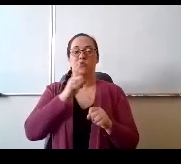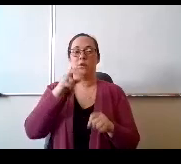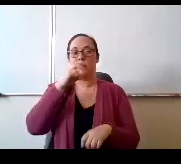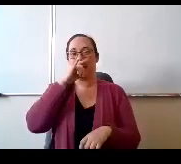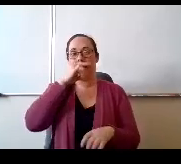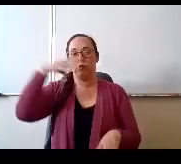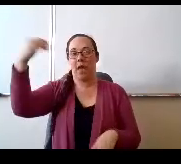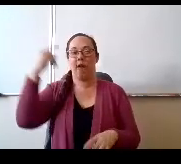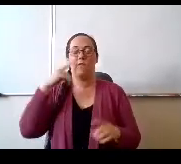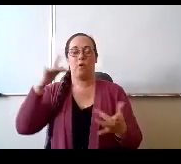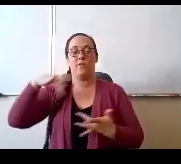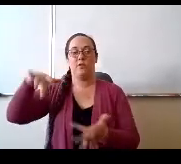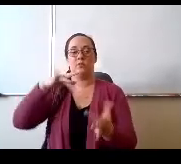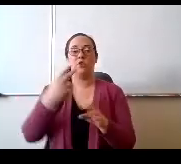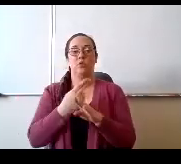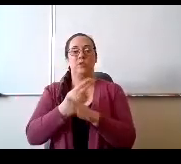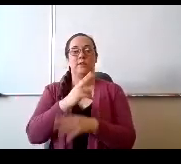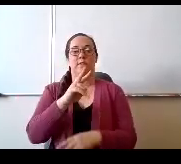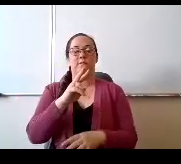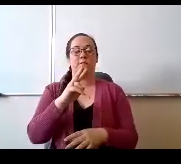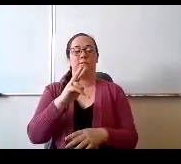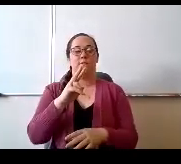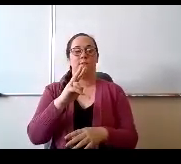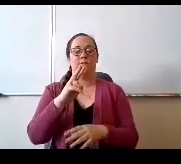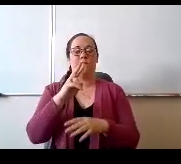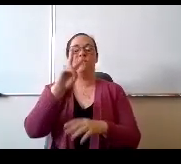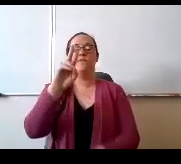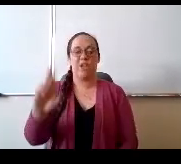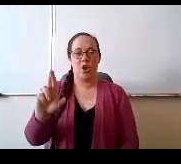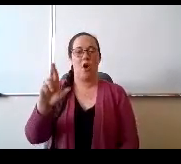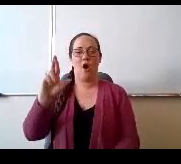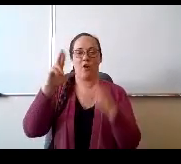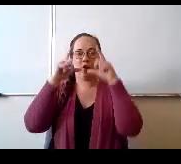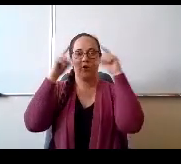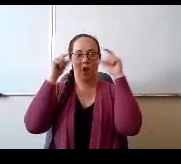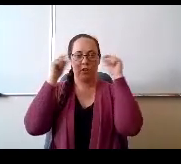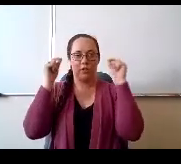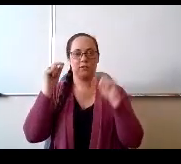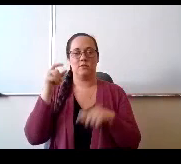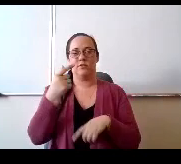Virtual reality goggles. The students toured parts of South America.